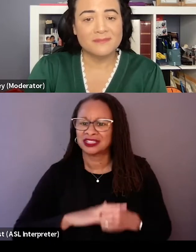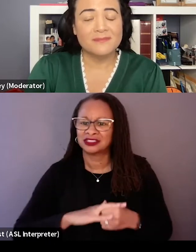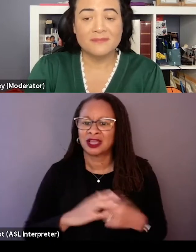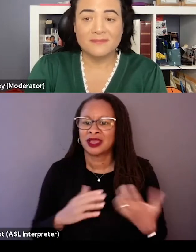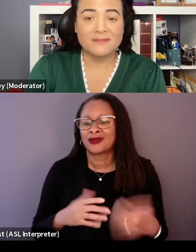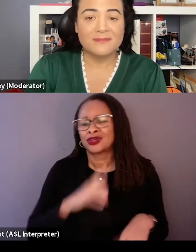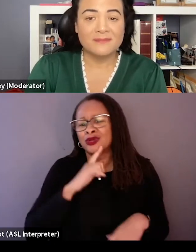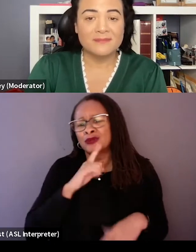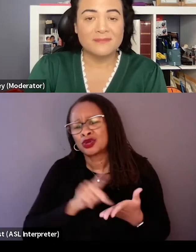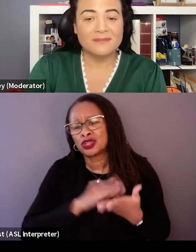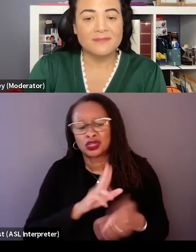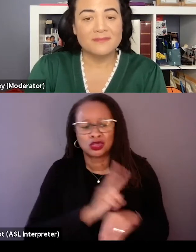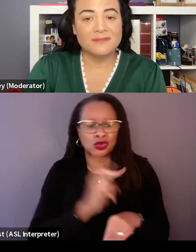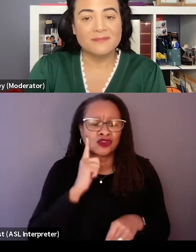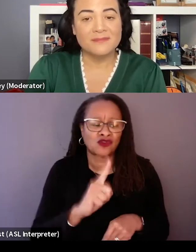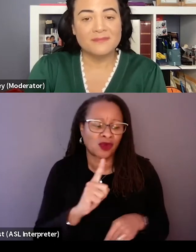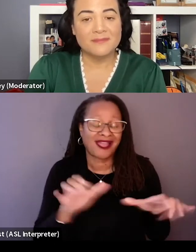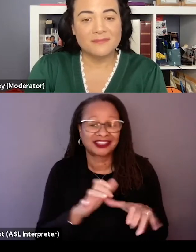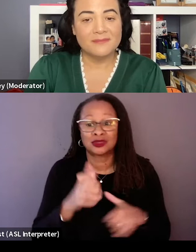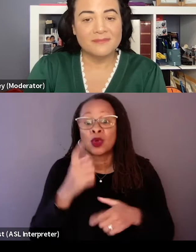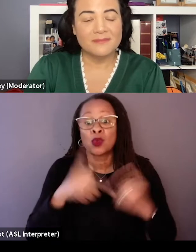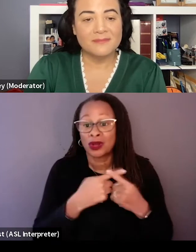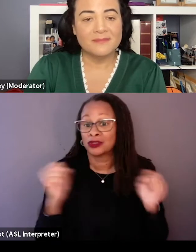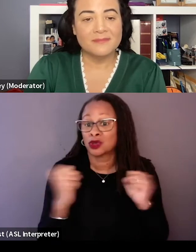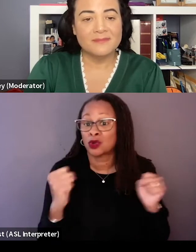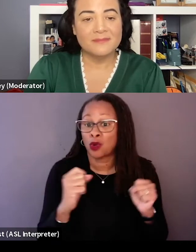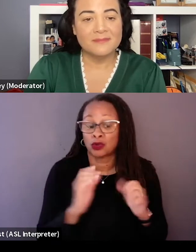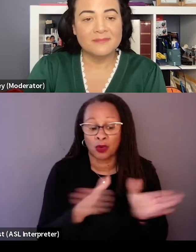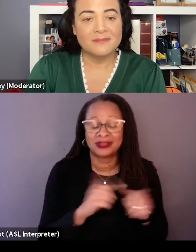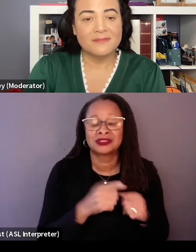when it was a cold open. And so we ended up swapping it out for a different one.